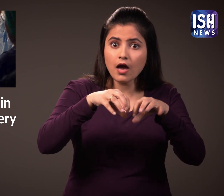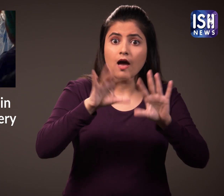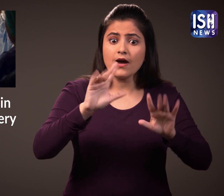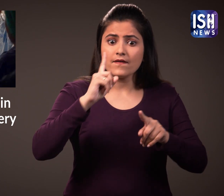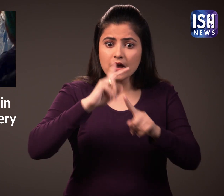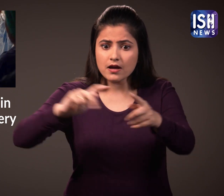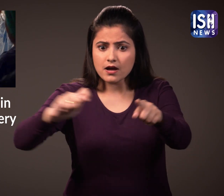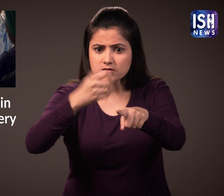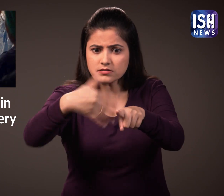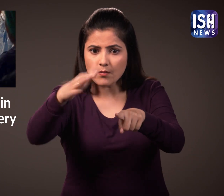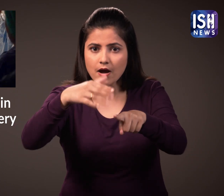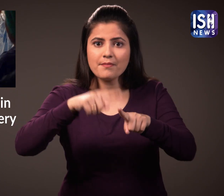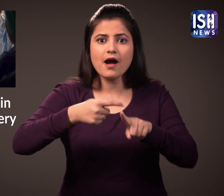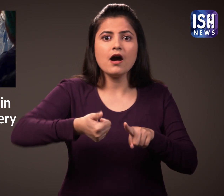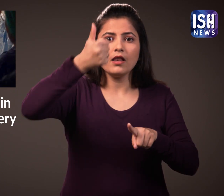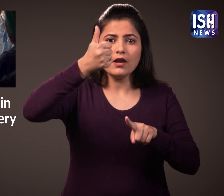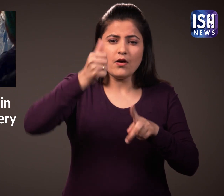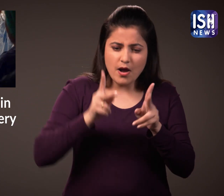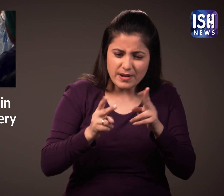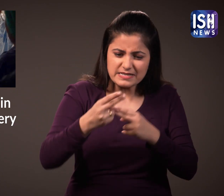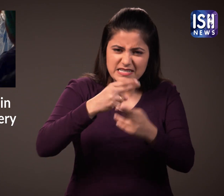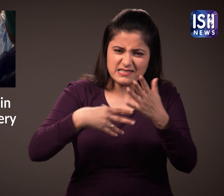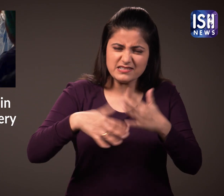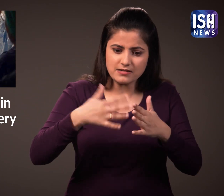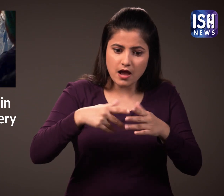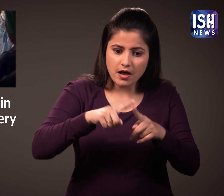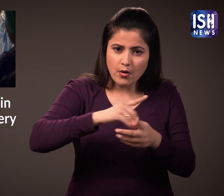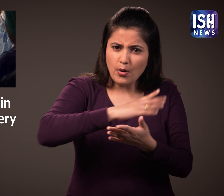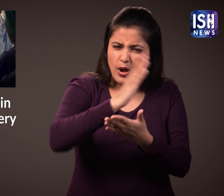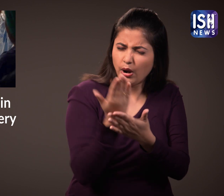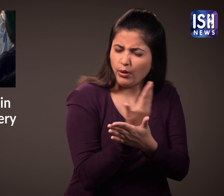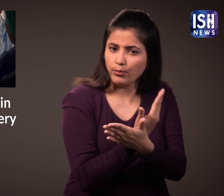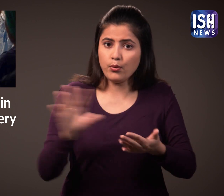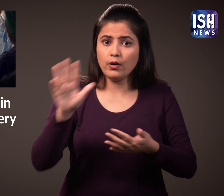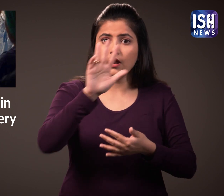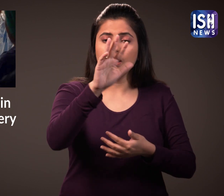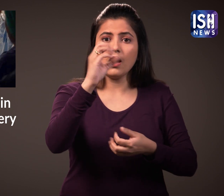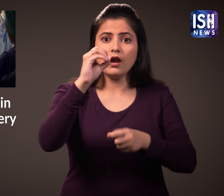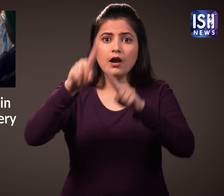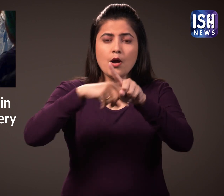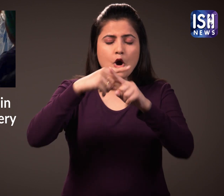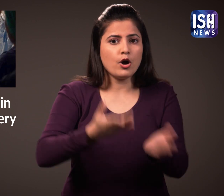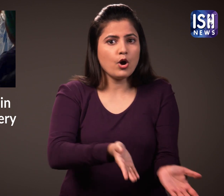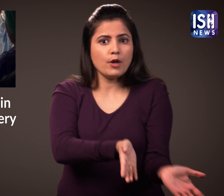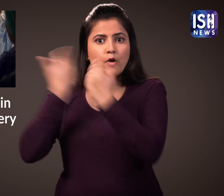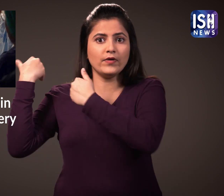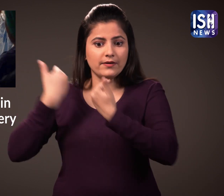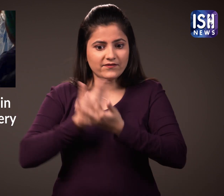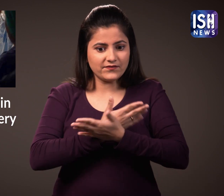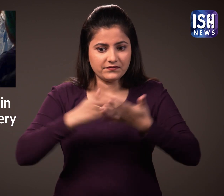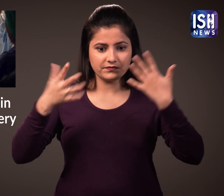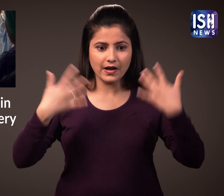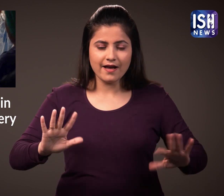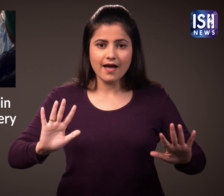If she continue playing, it means all is well. The doctors successfully remove over 90% of the tumour